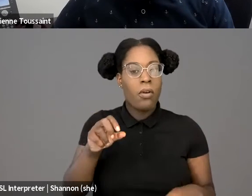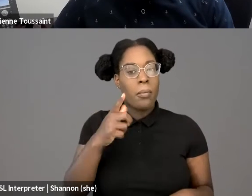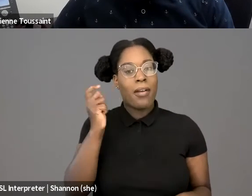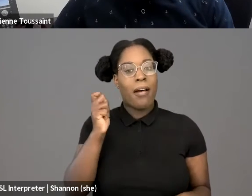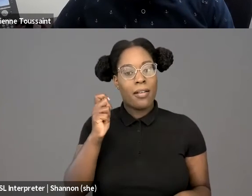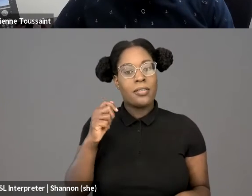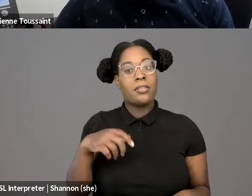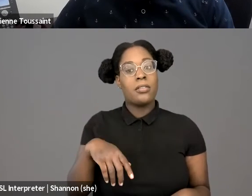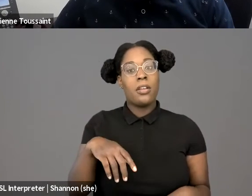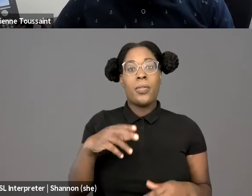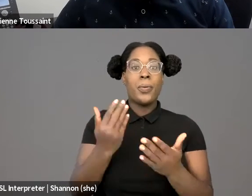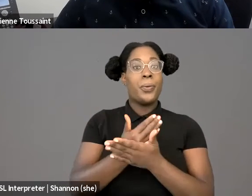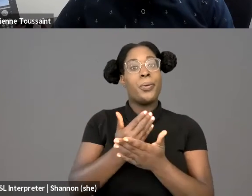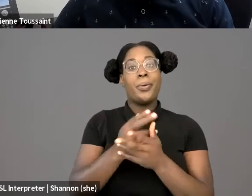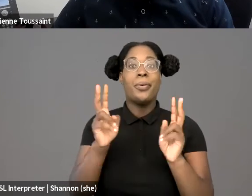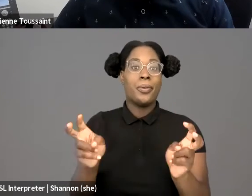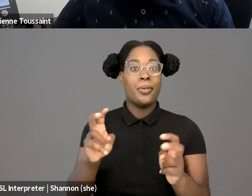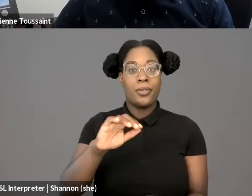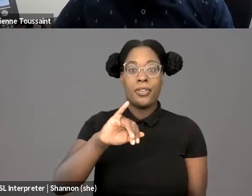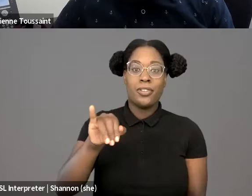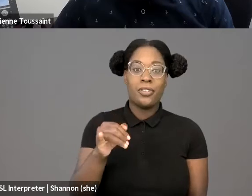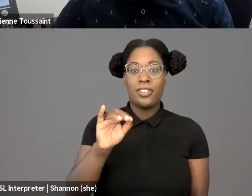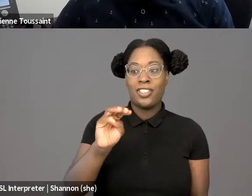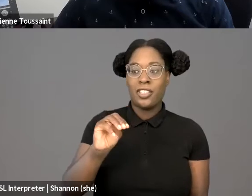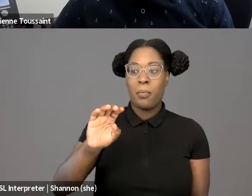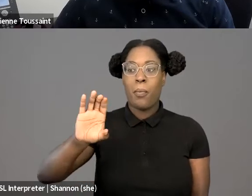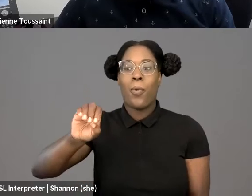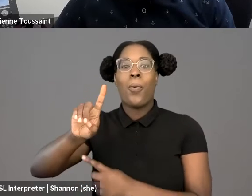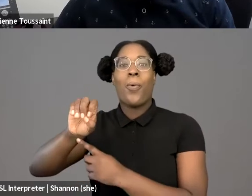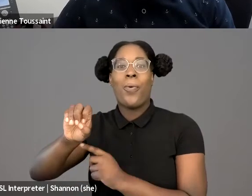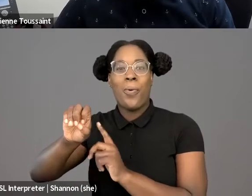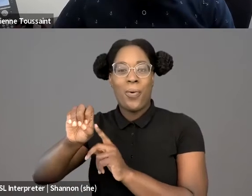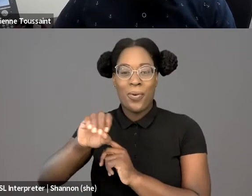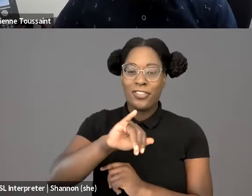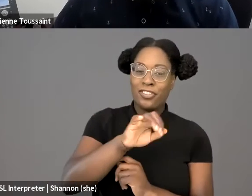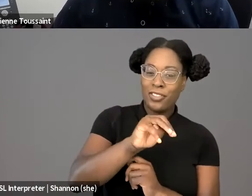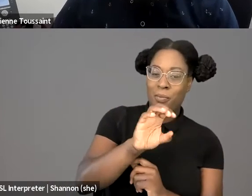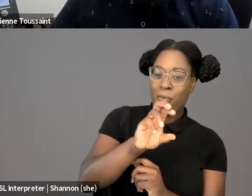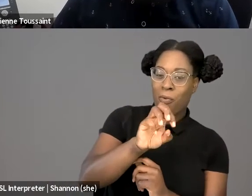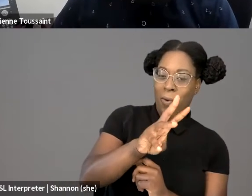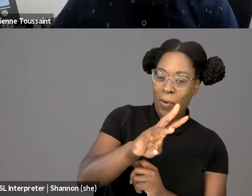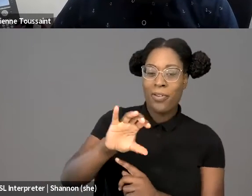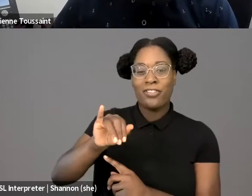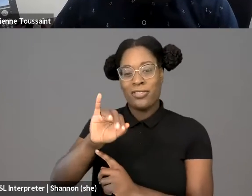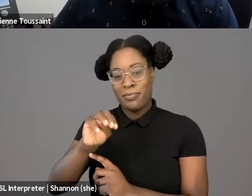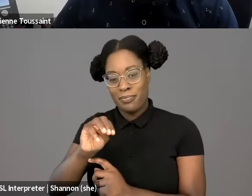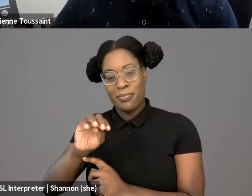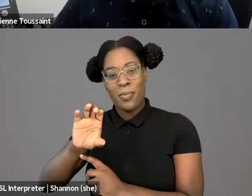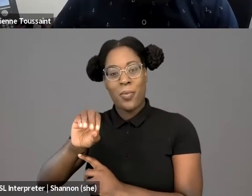a play on Michelle Alexander's, "The New Jim Crow", to warn that technologies can perpetuate and exacerbate inequalities,